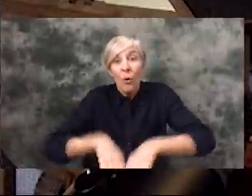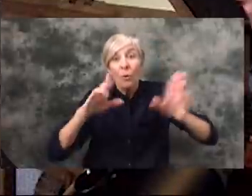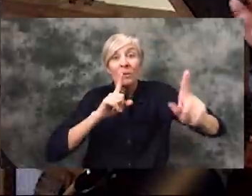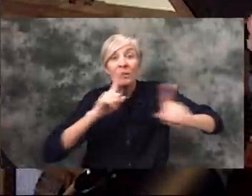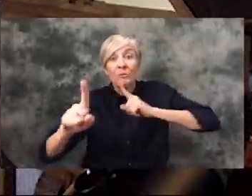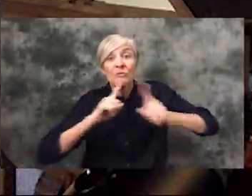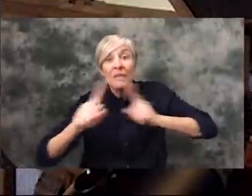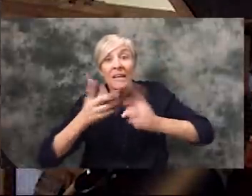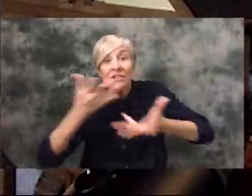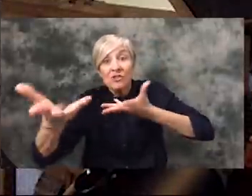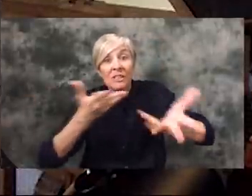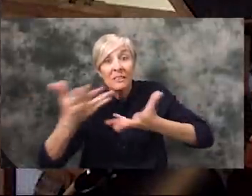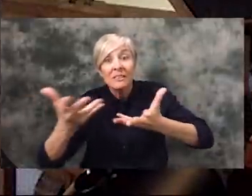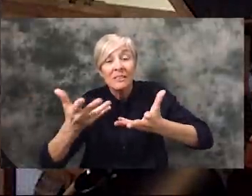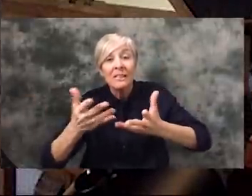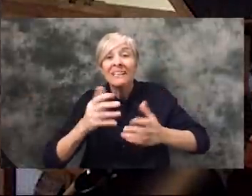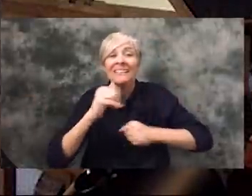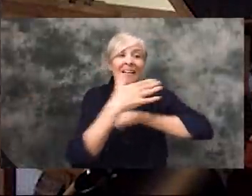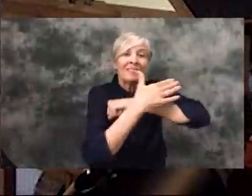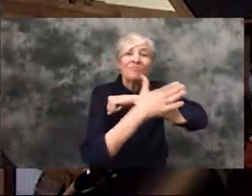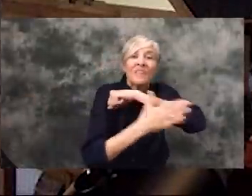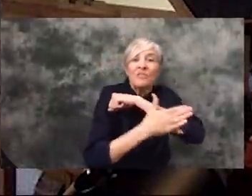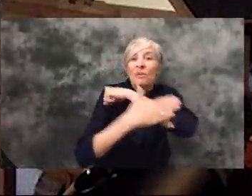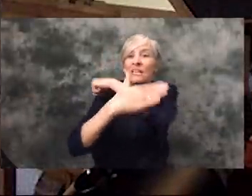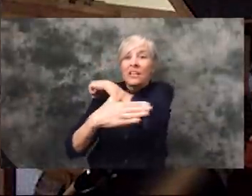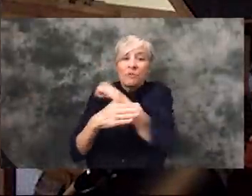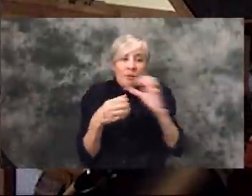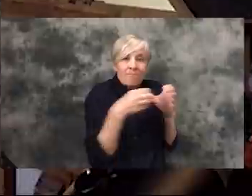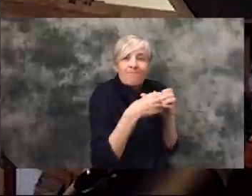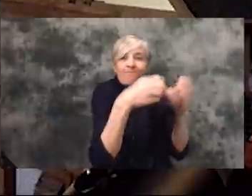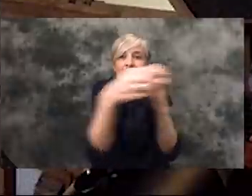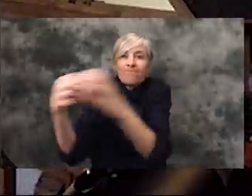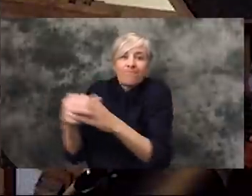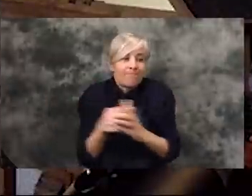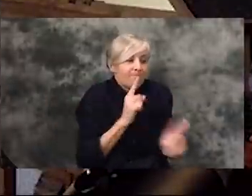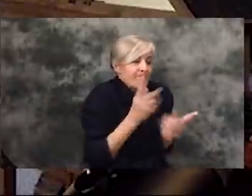nationalism isn't really a thing anymore to the extent as it used to be I